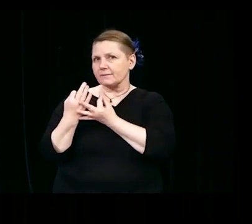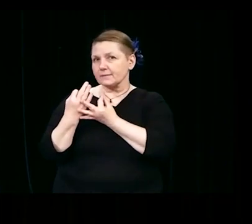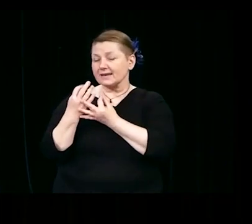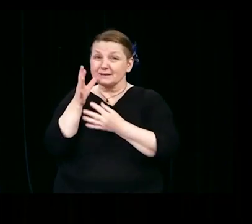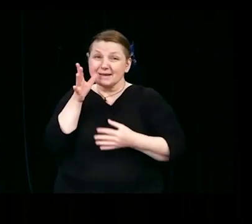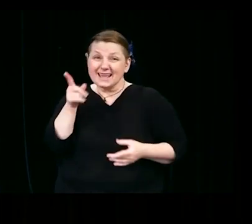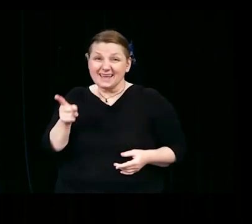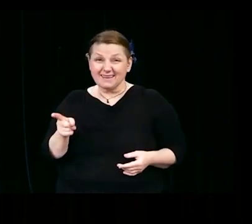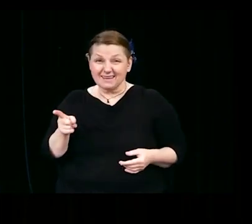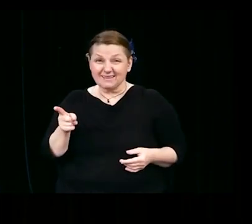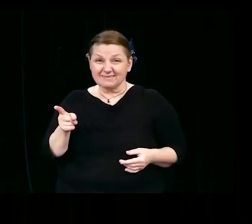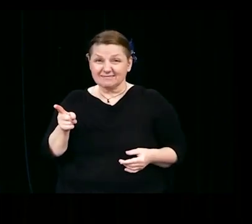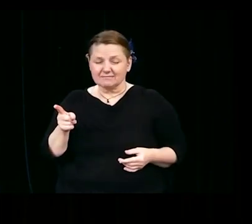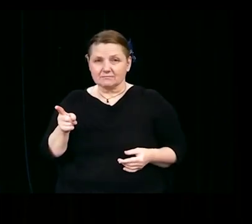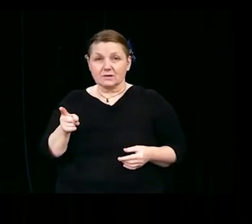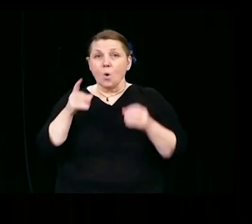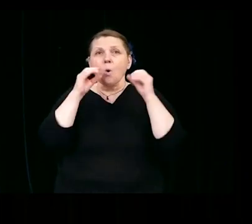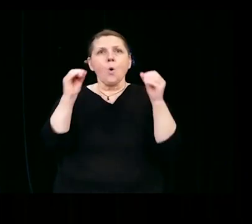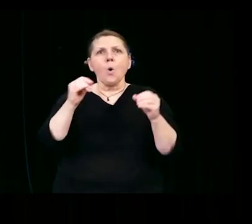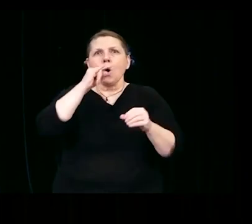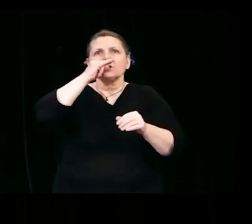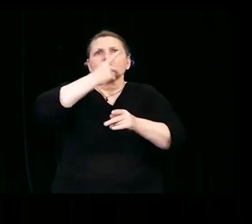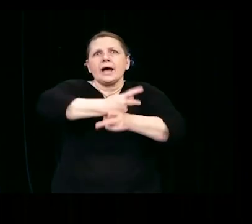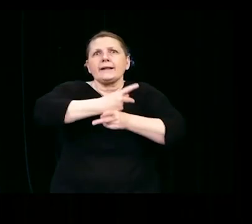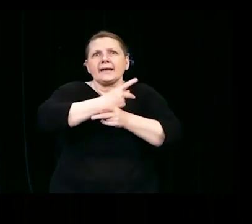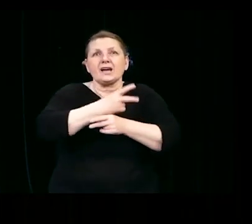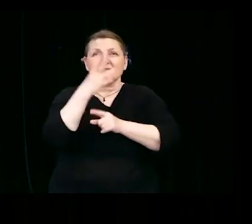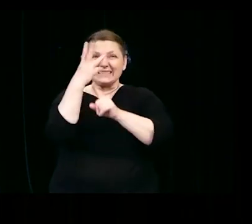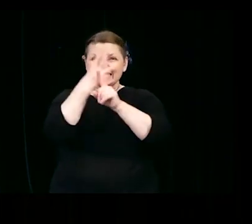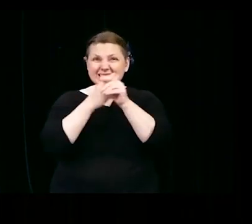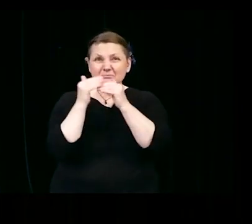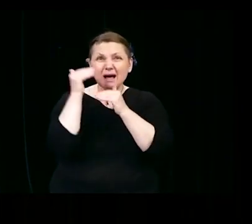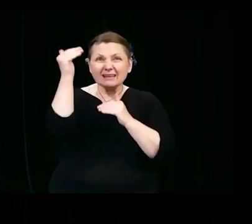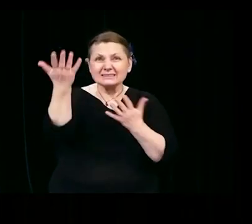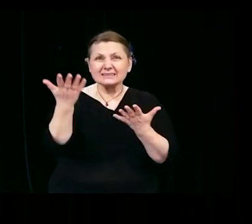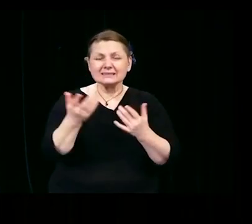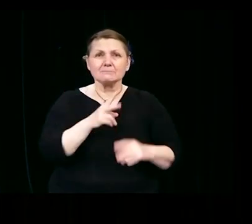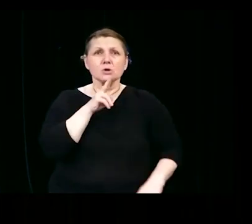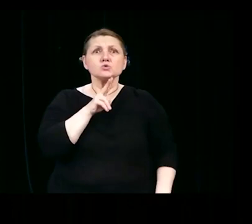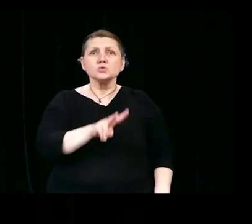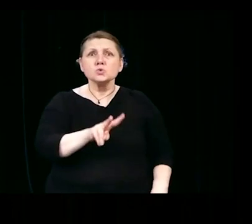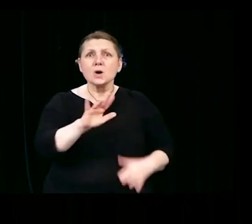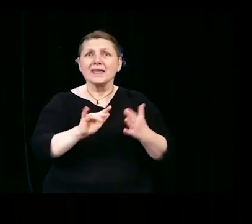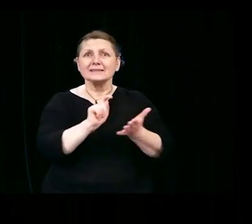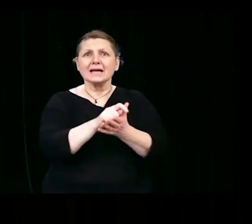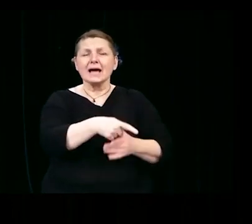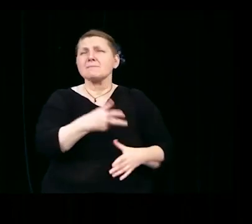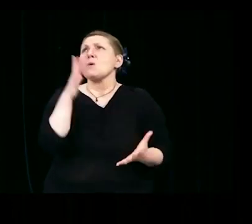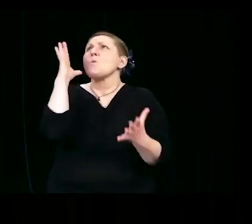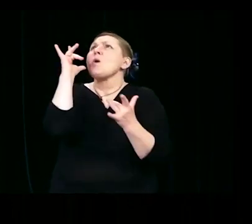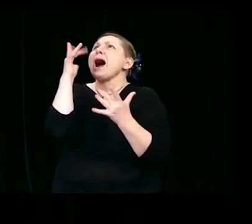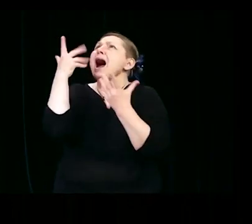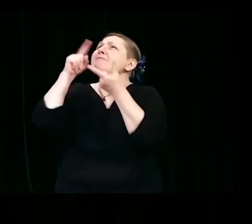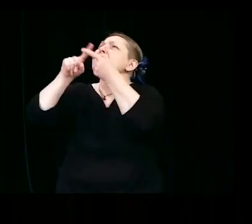When childcare shut down for over six months, my 2 year old just kept asking me why she could not go out